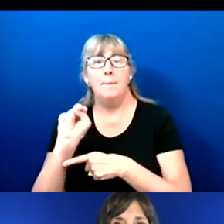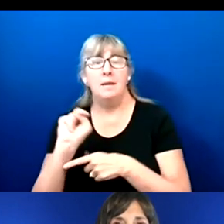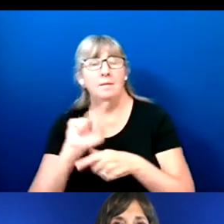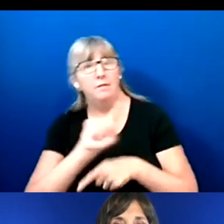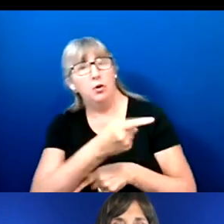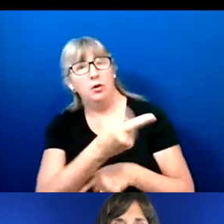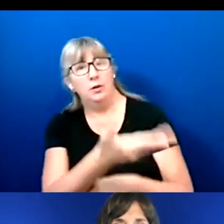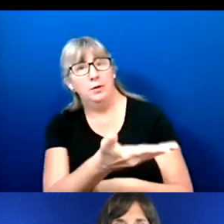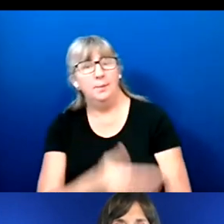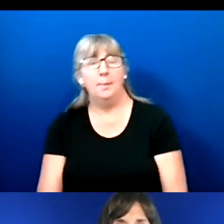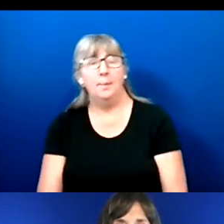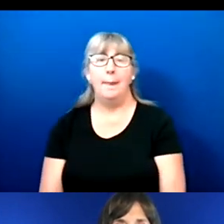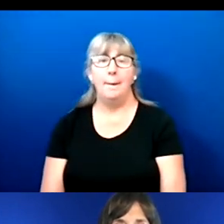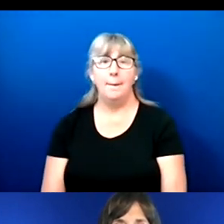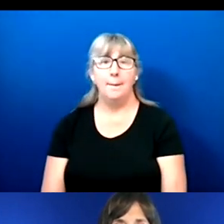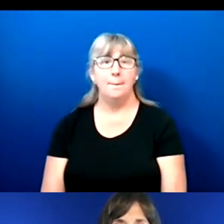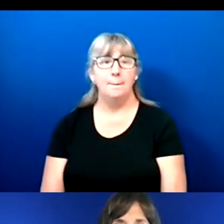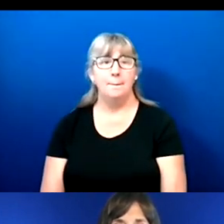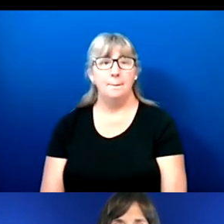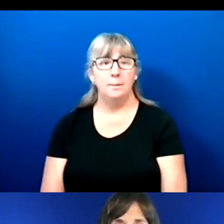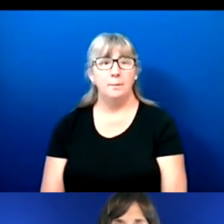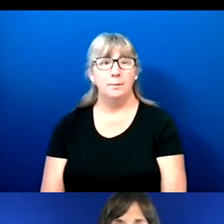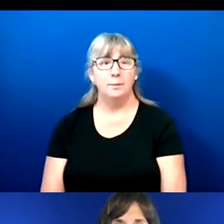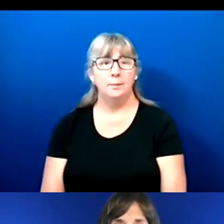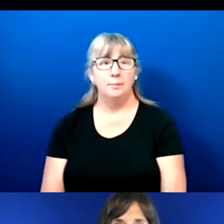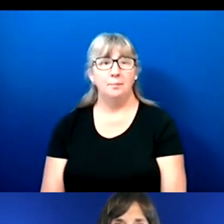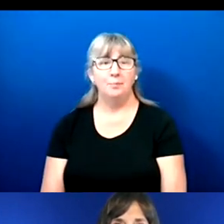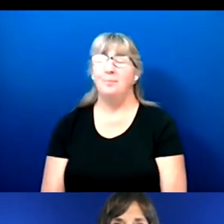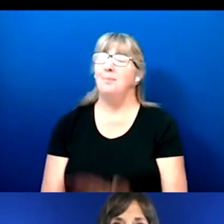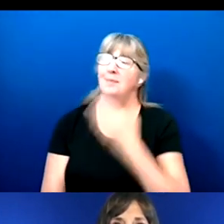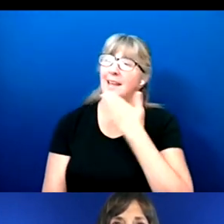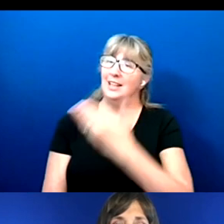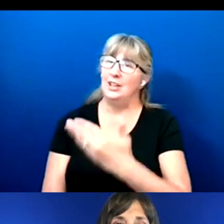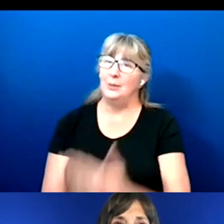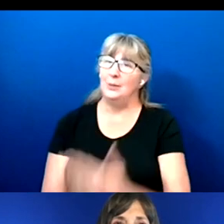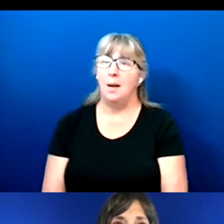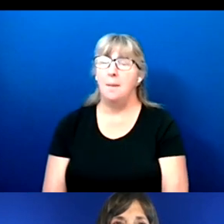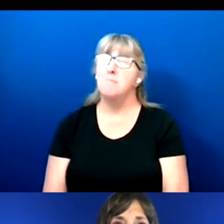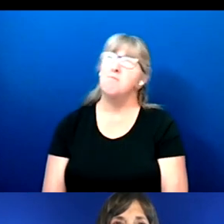Thank you.